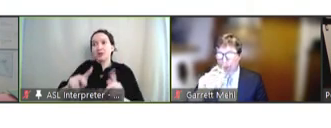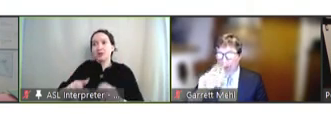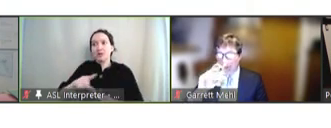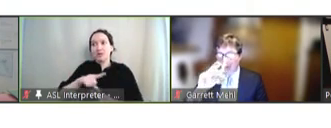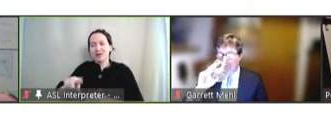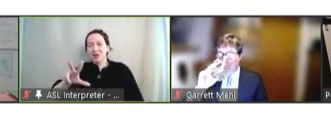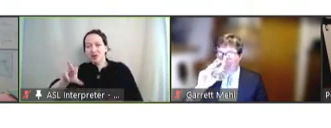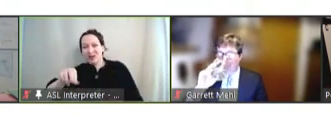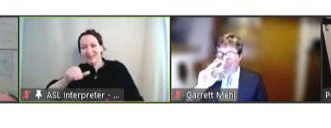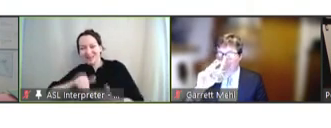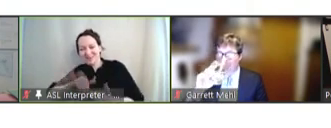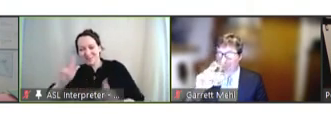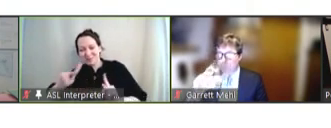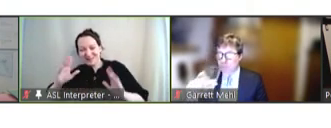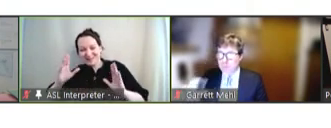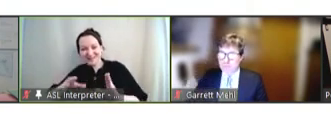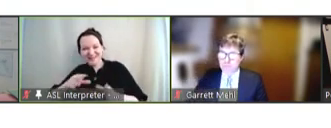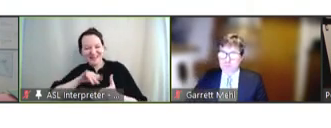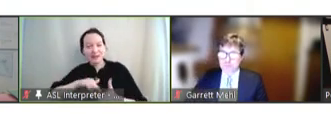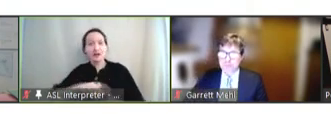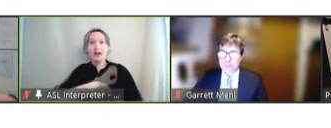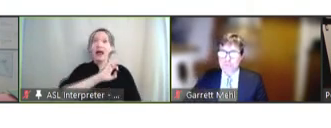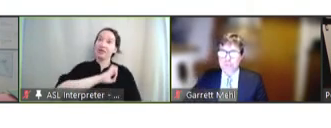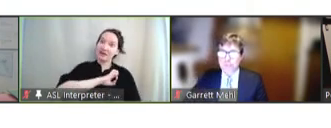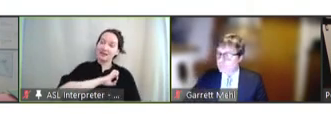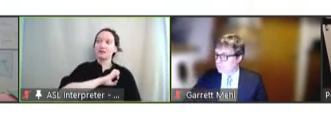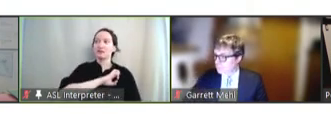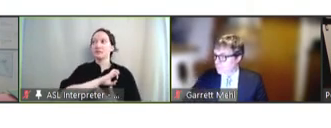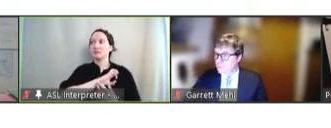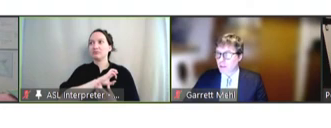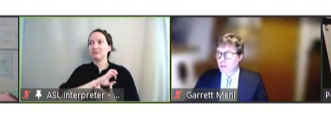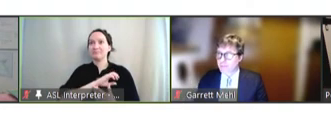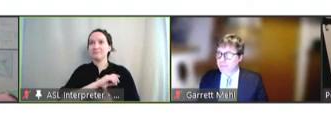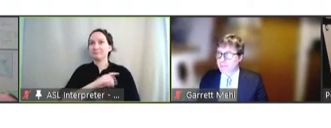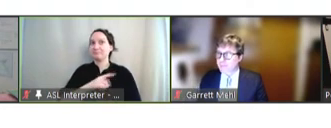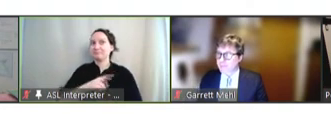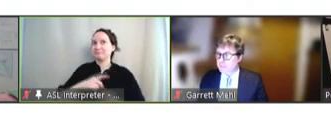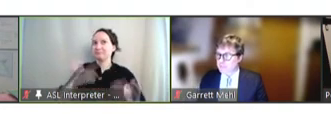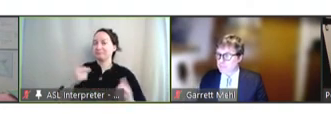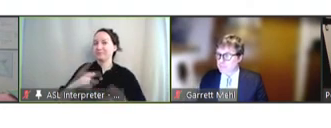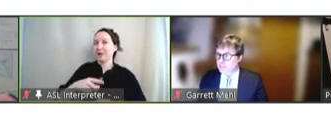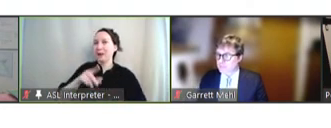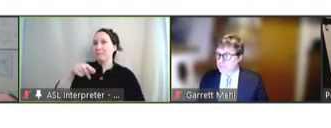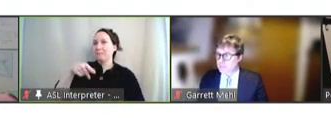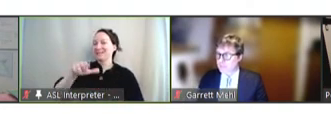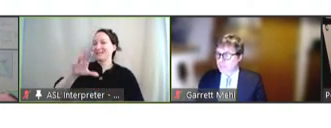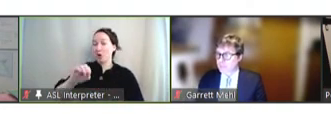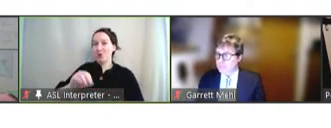And then there's the whole ethics, at this point, of a placebo. So, they asked them